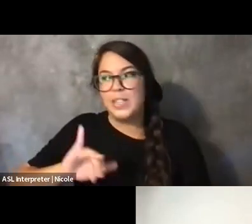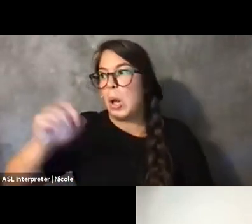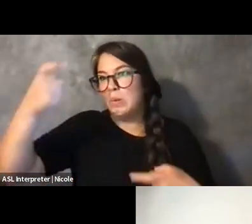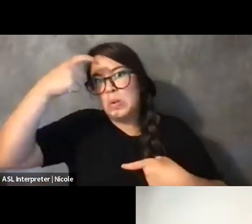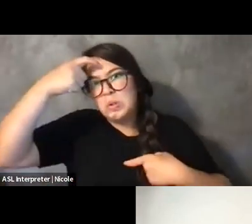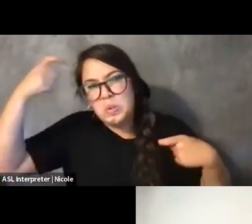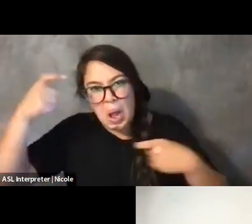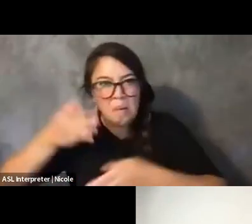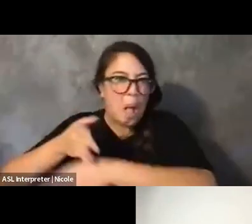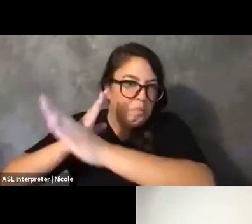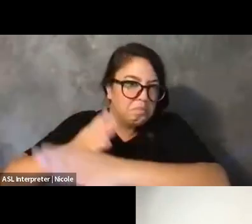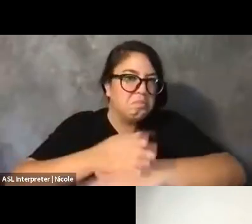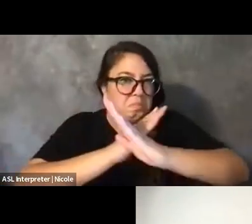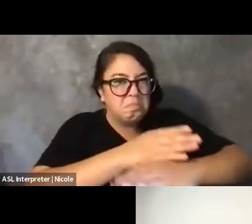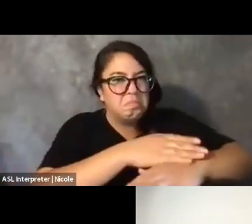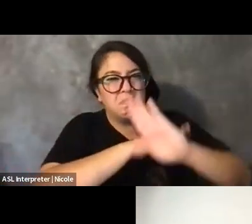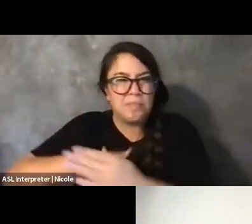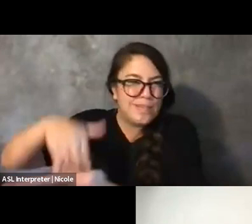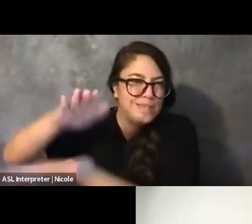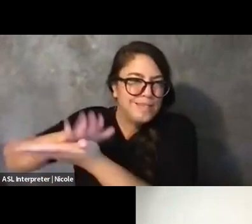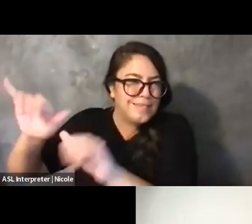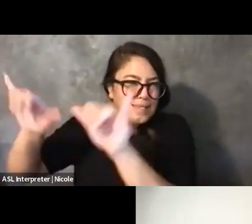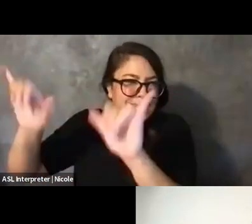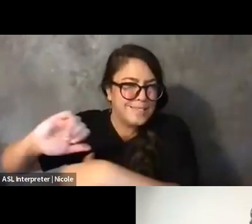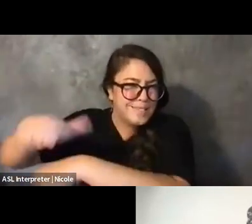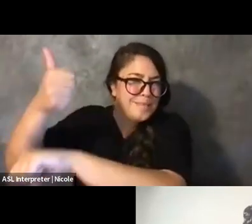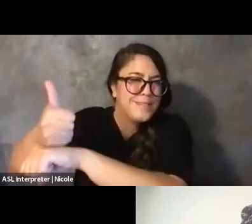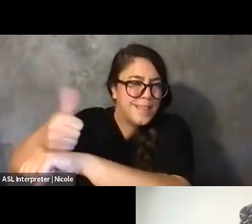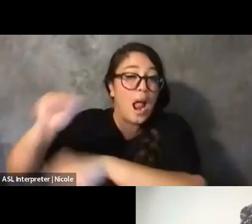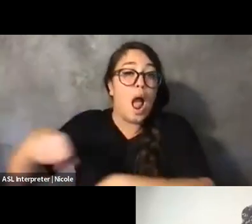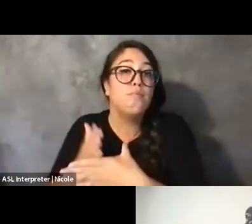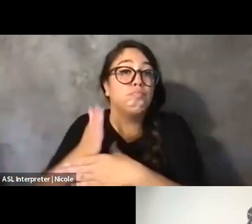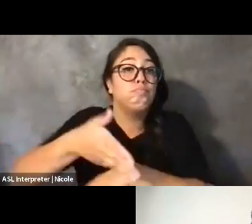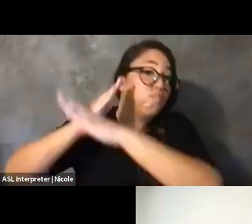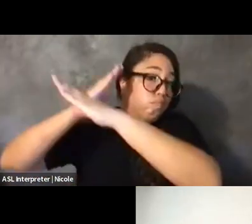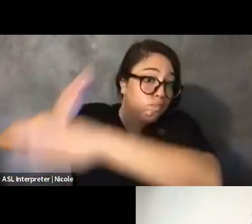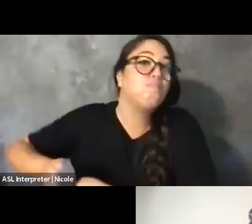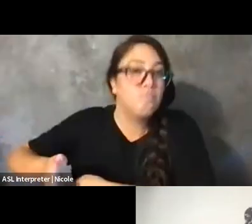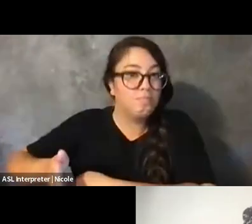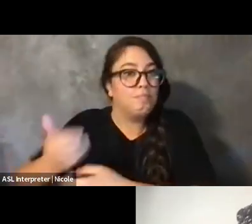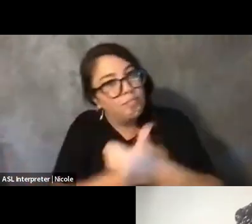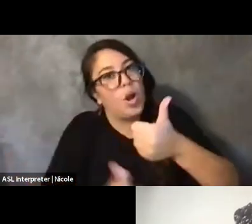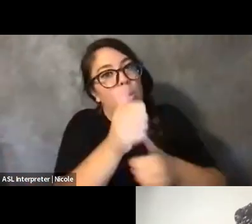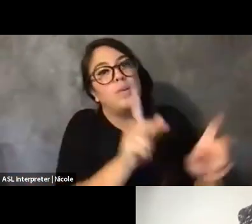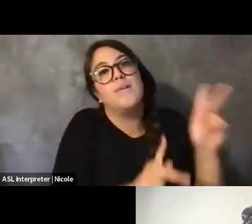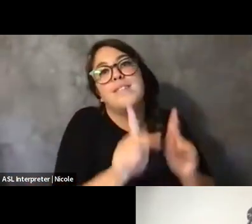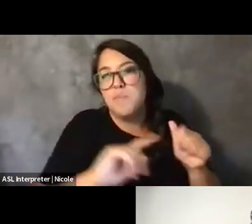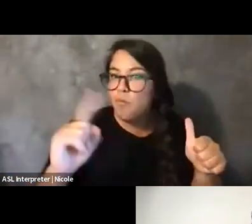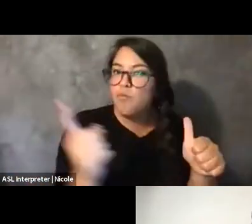that these institutions can create. You know, when you prioritize people first all the time, there's just, like, this whole new world that opens up.